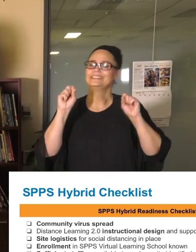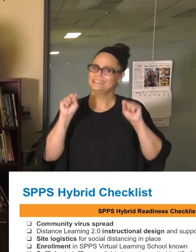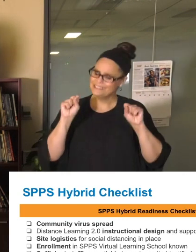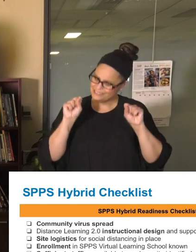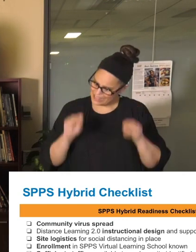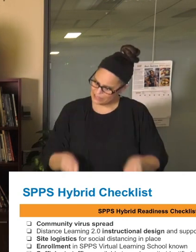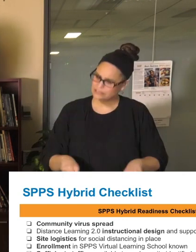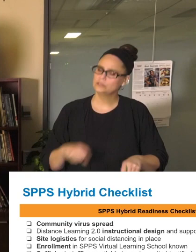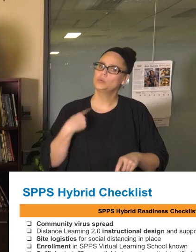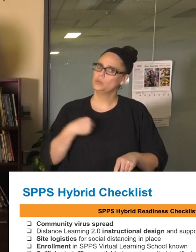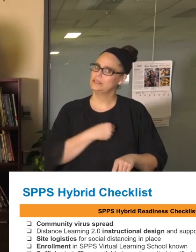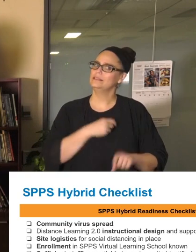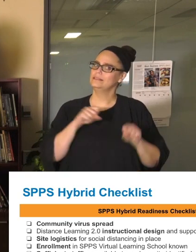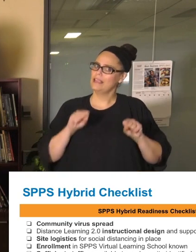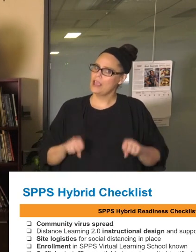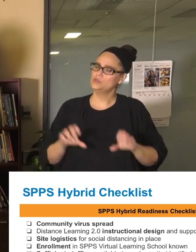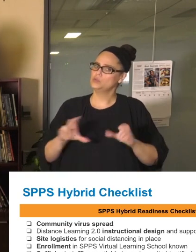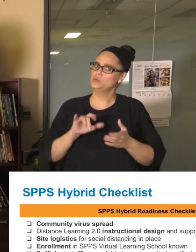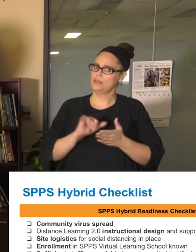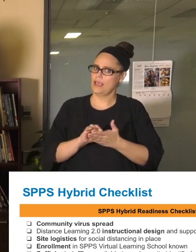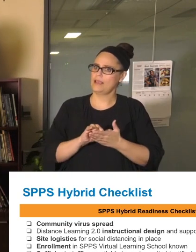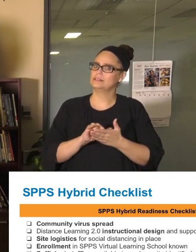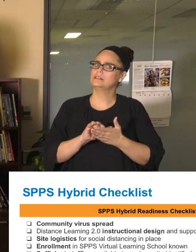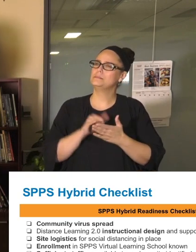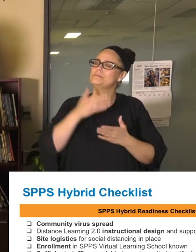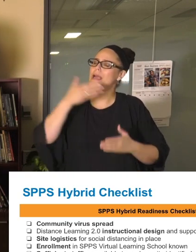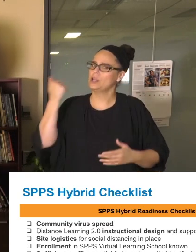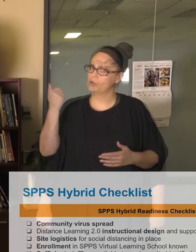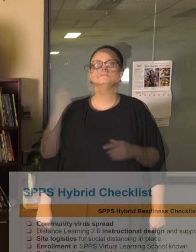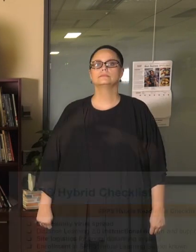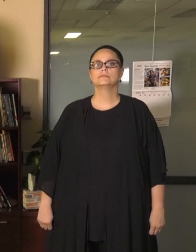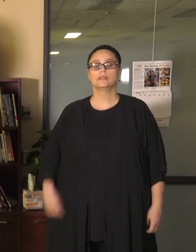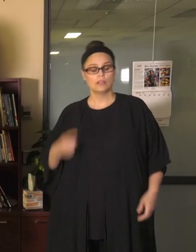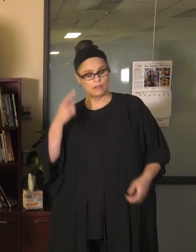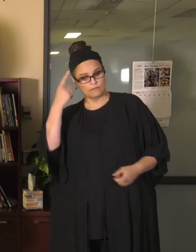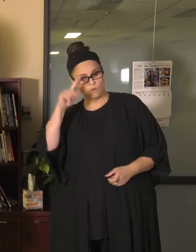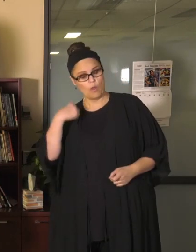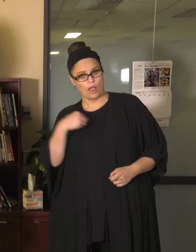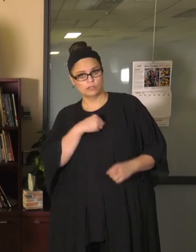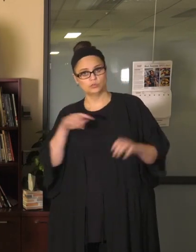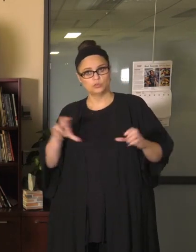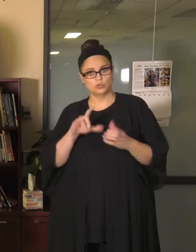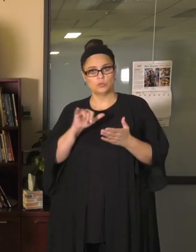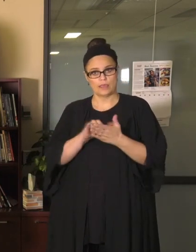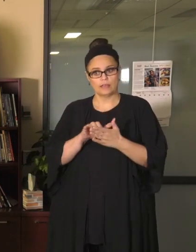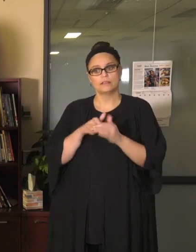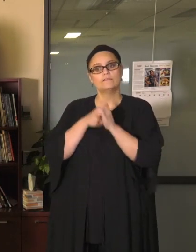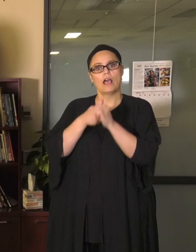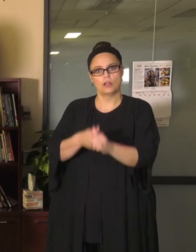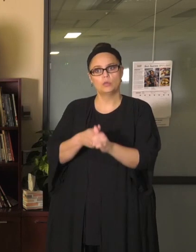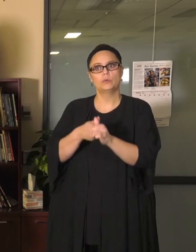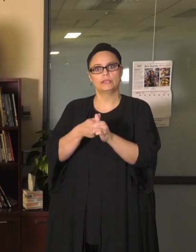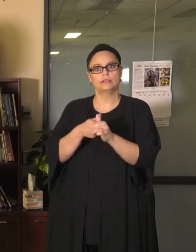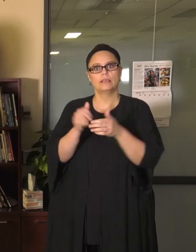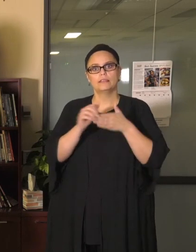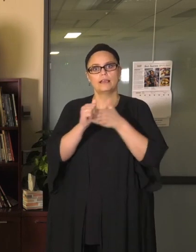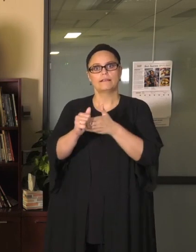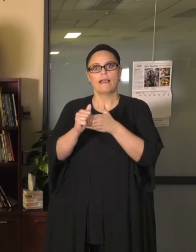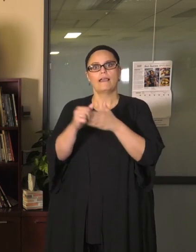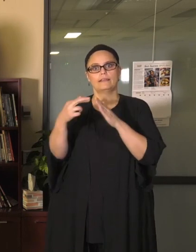socially distance. But we need time to lead into that. For us to do this, following the guidelines from both the CDC and the state,